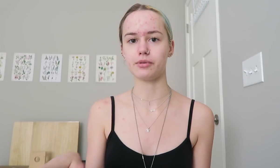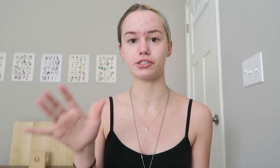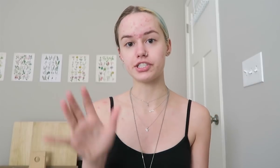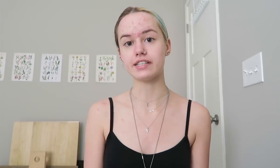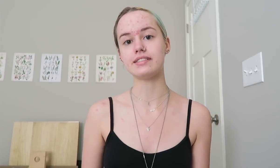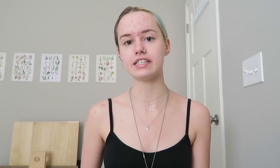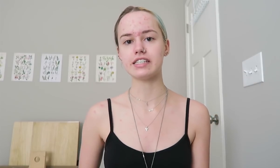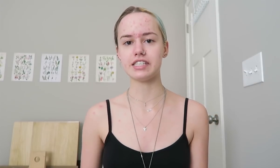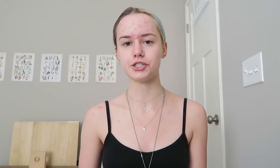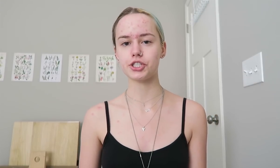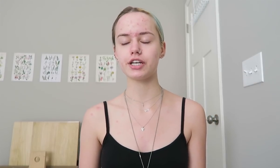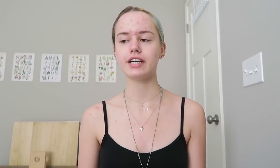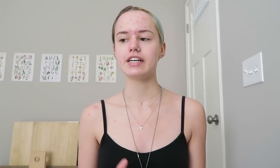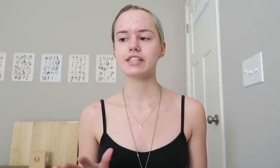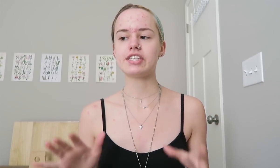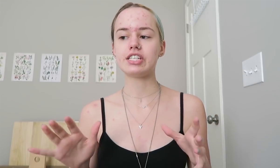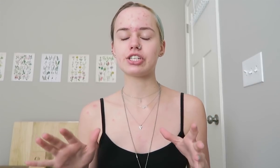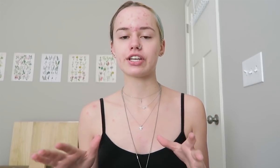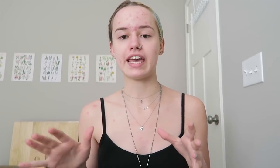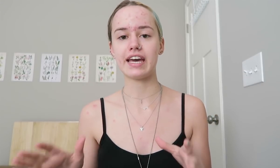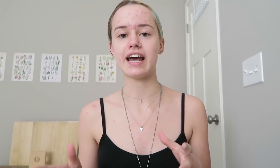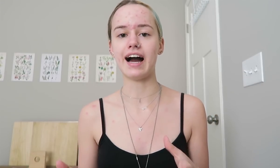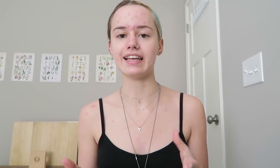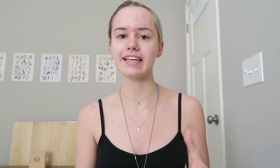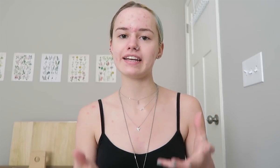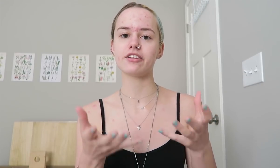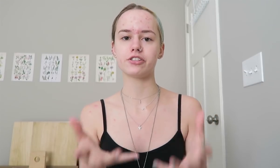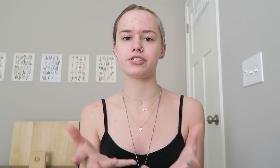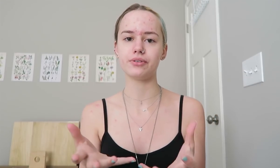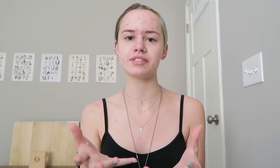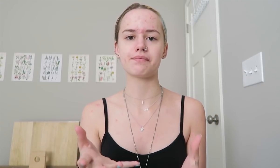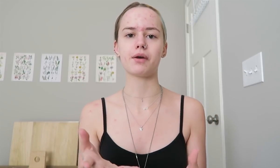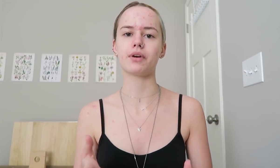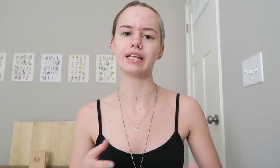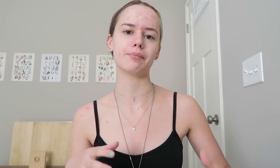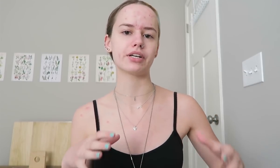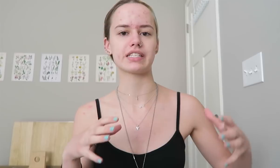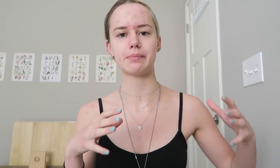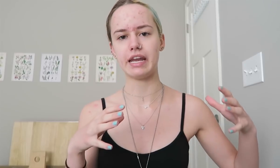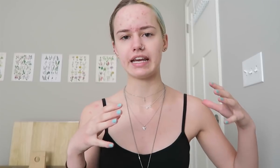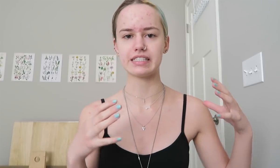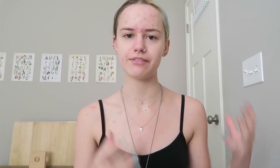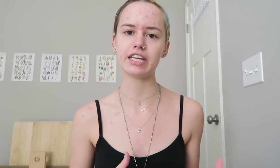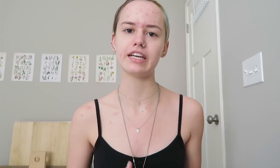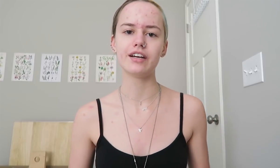Um, you're just seeing the teacher. The teacher can highlight Other students, if they want to like participate in an activity.